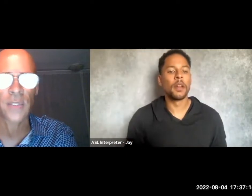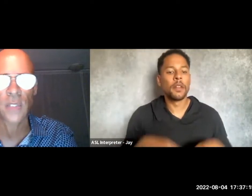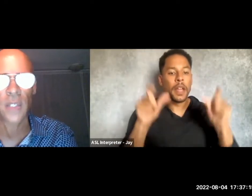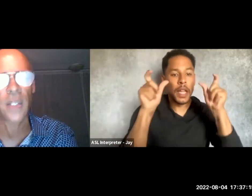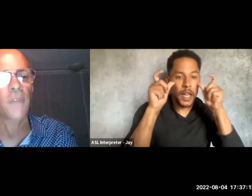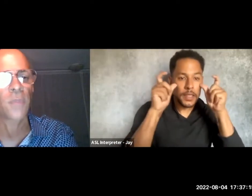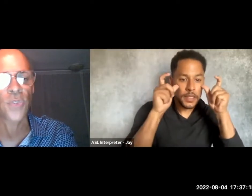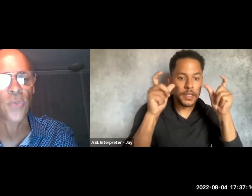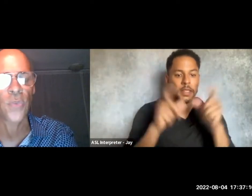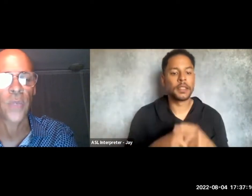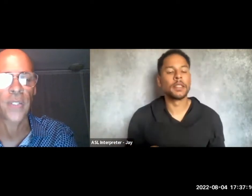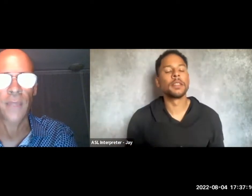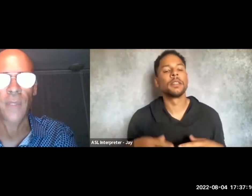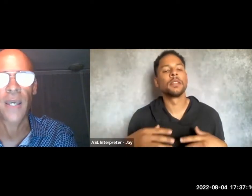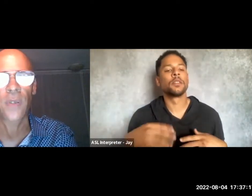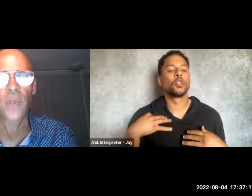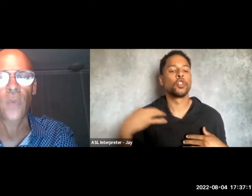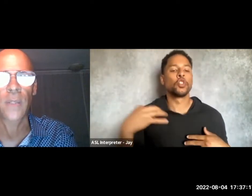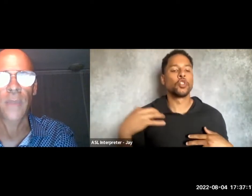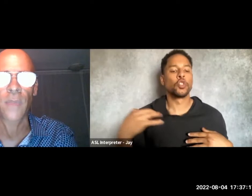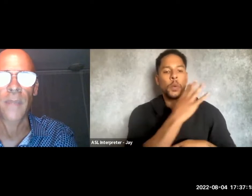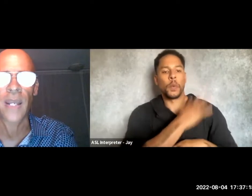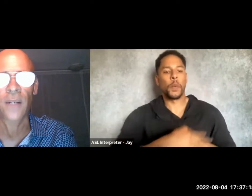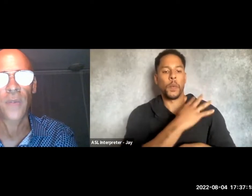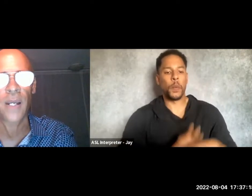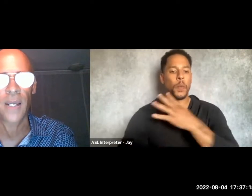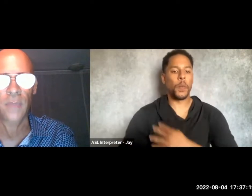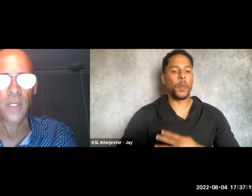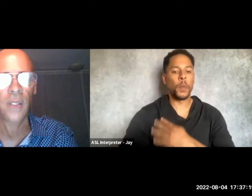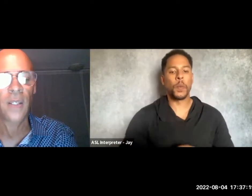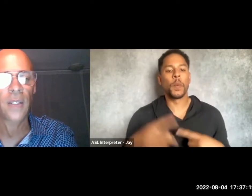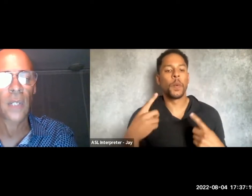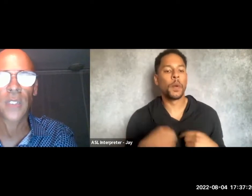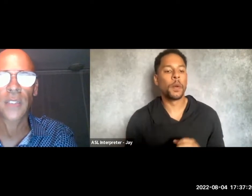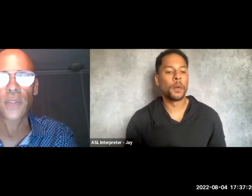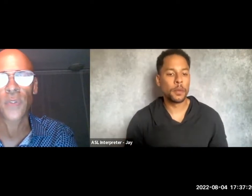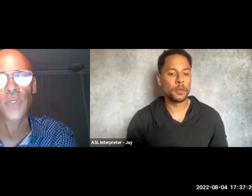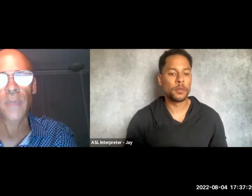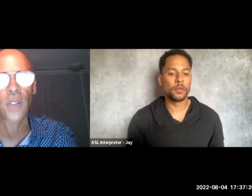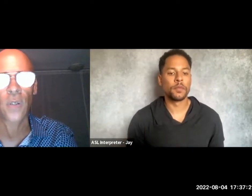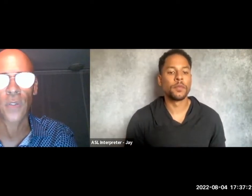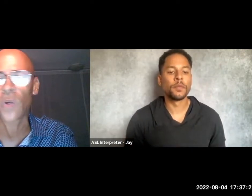a navy blue shirt with white diamond pattern and a white apartment background behind me. Now I'd like to introduce my co-reader,